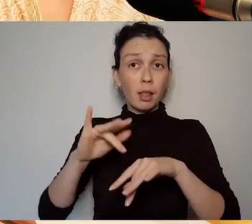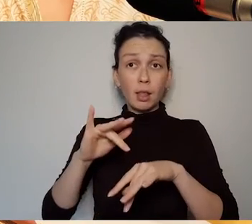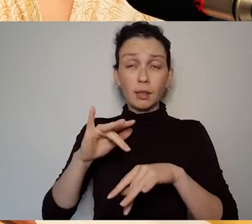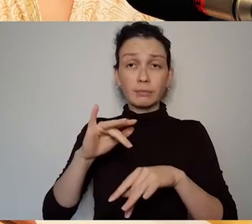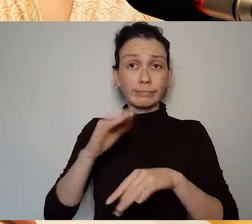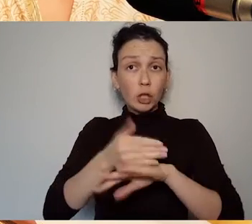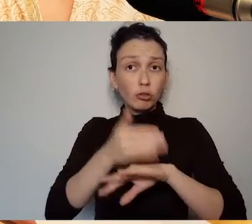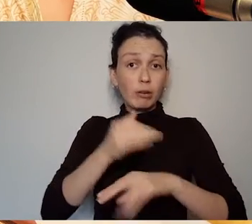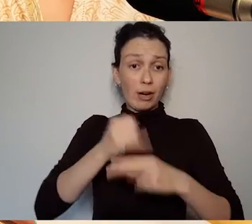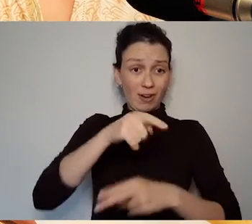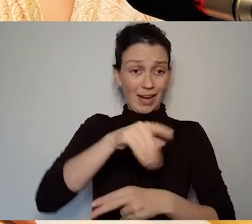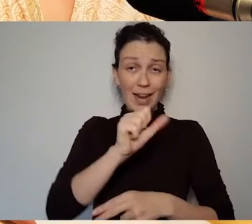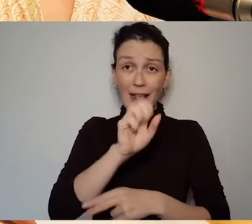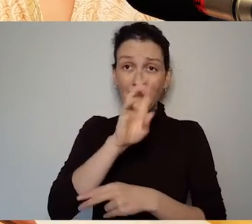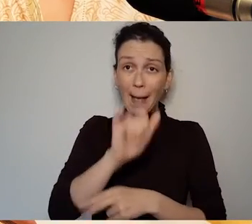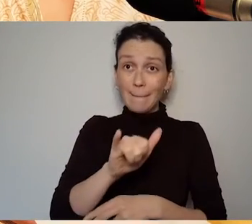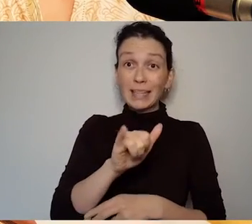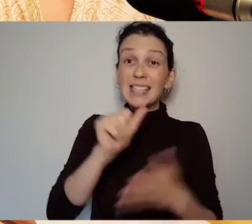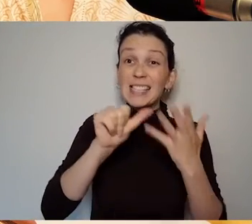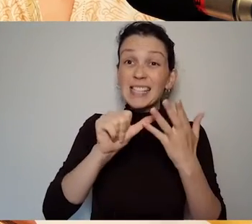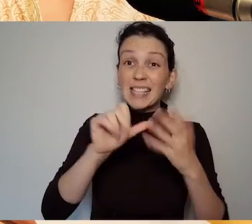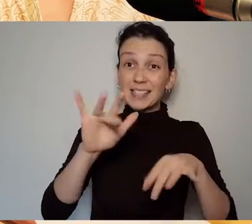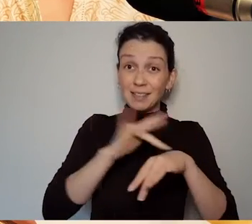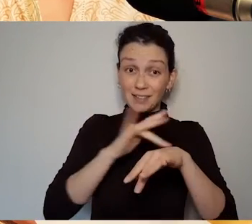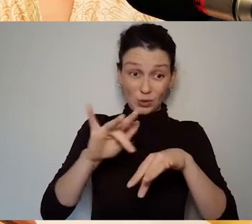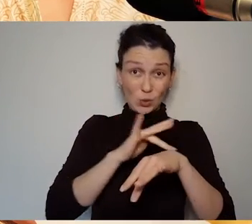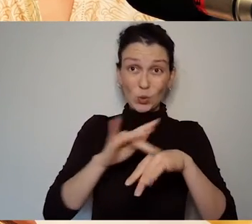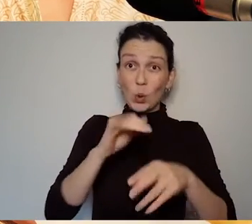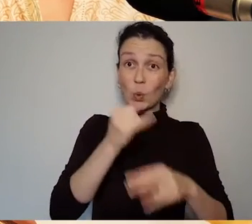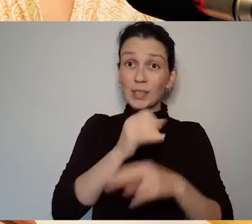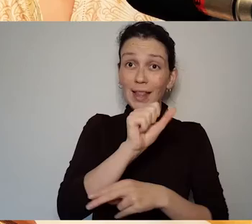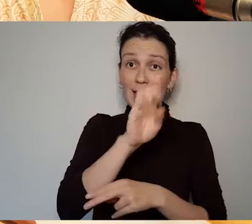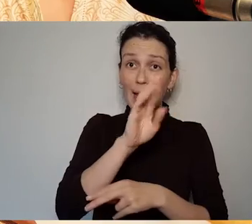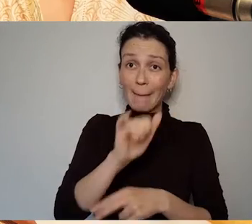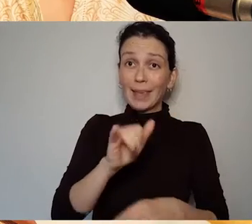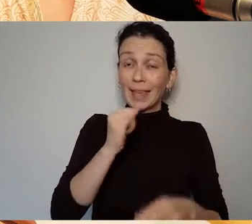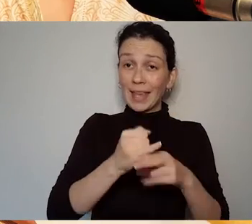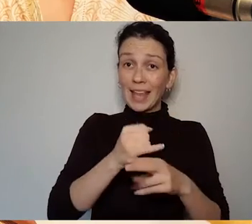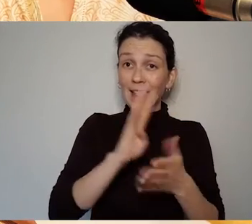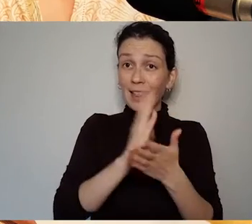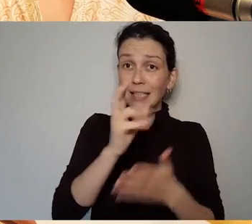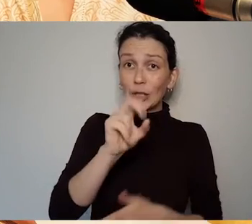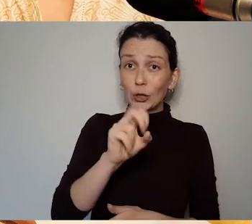in the 1930s. Was highly rated, included in festivals and her work was toured to America